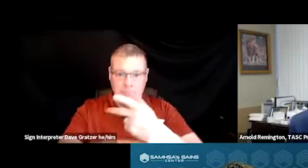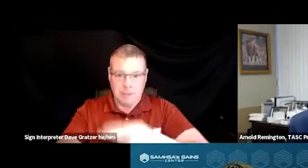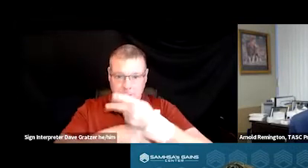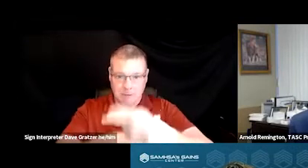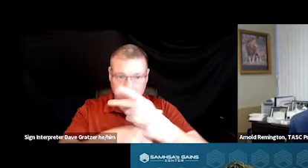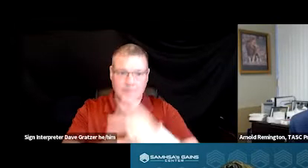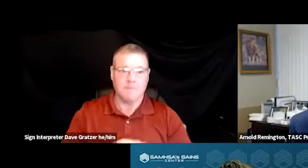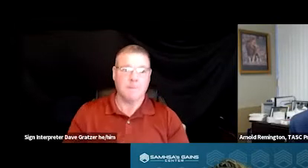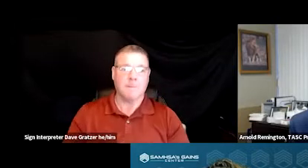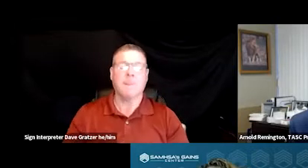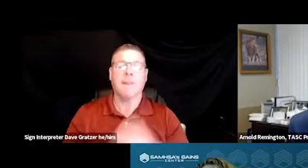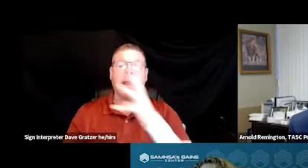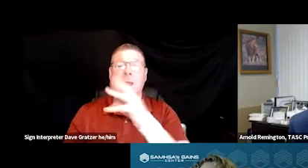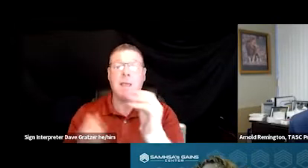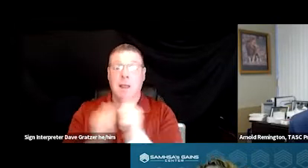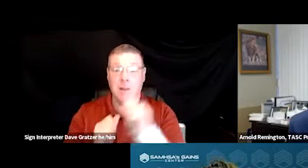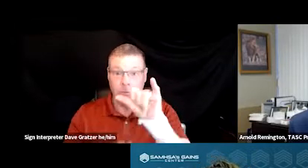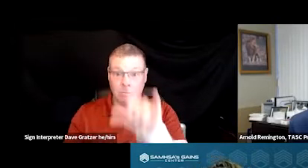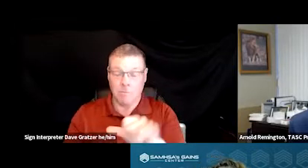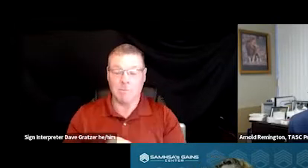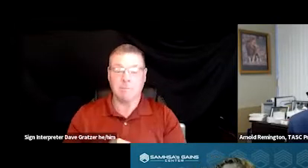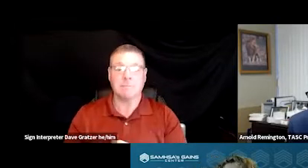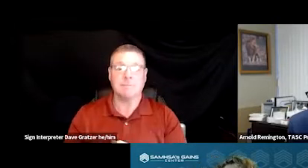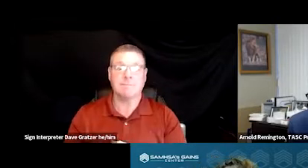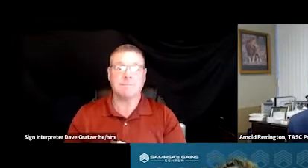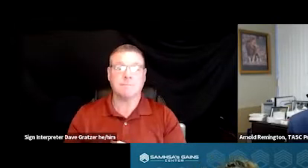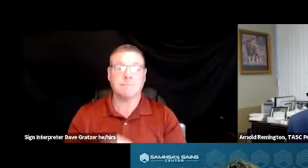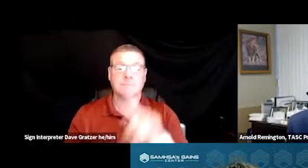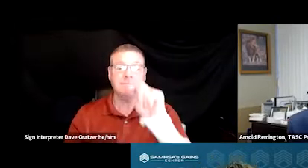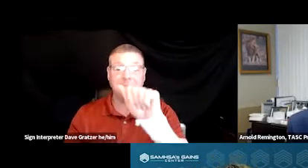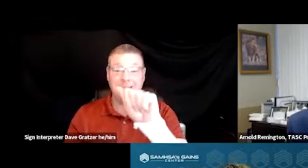So with that, the TASC Program specifically crisis services